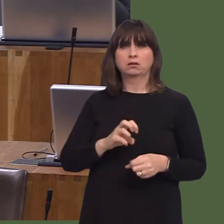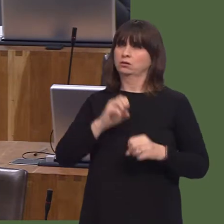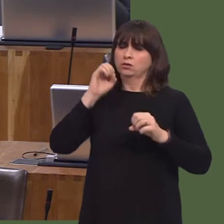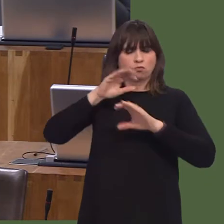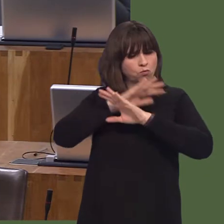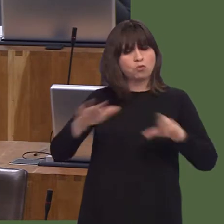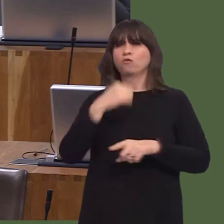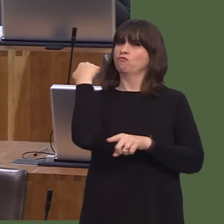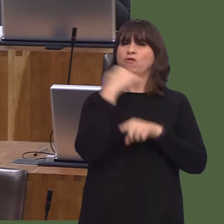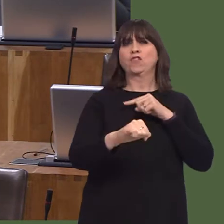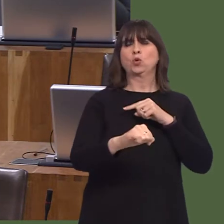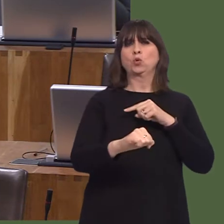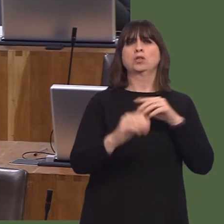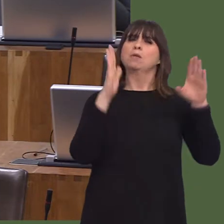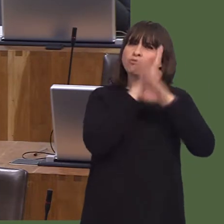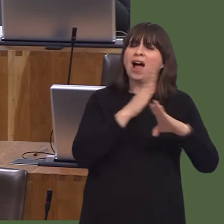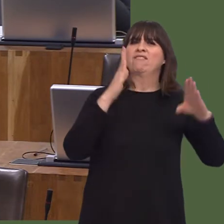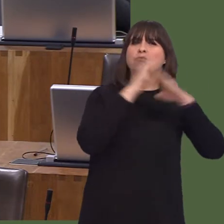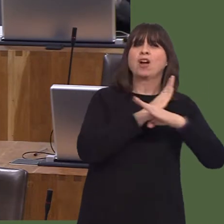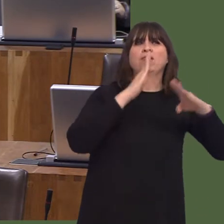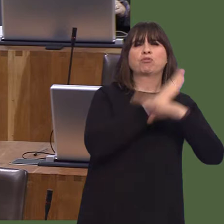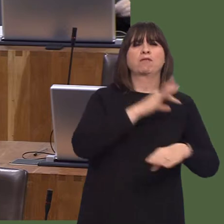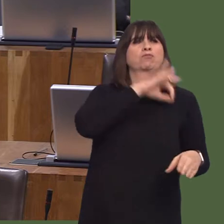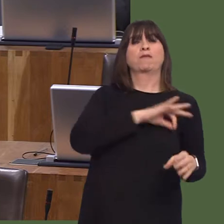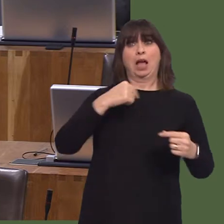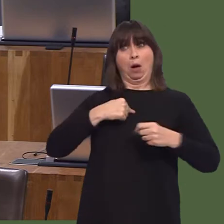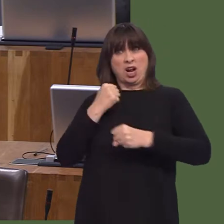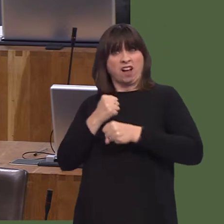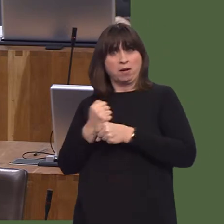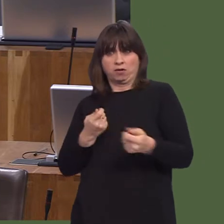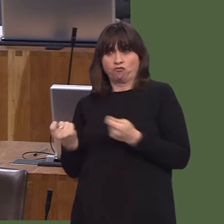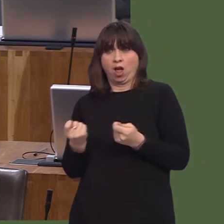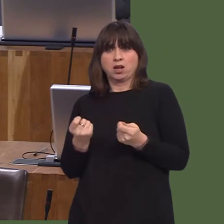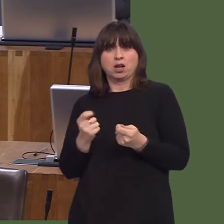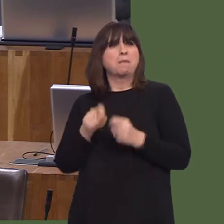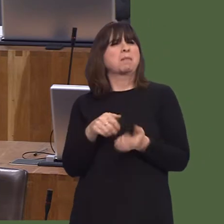could have known the scale of the problems within Carillion.